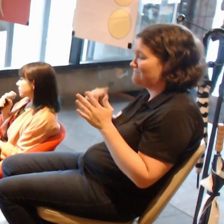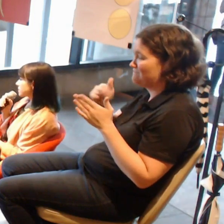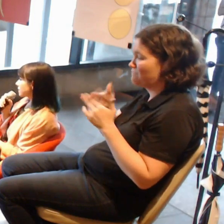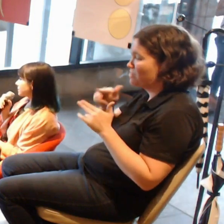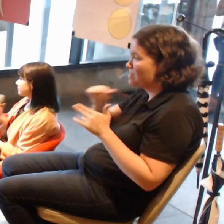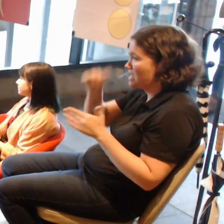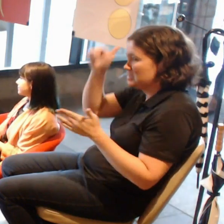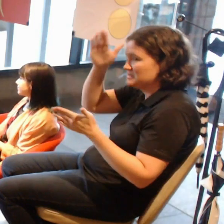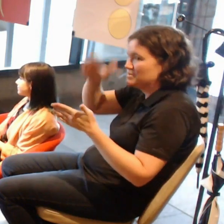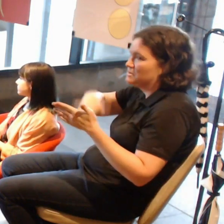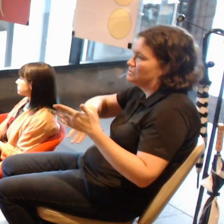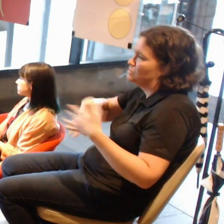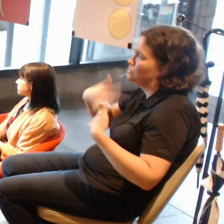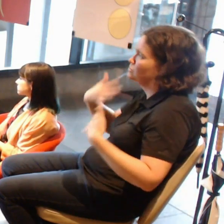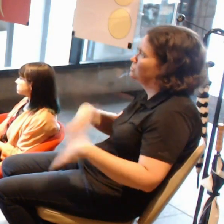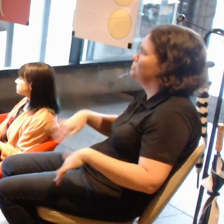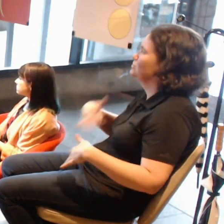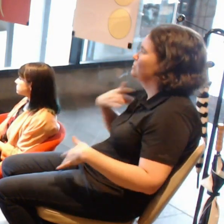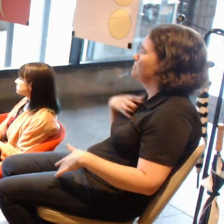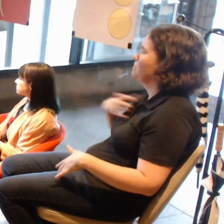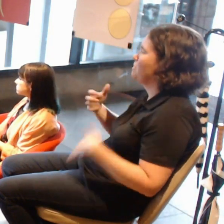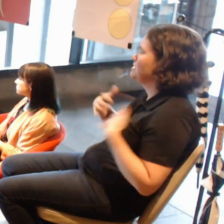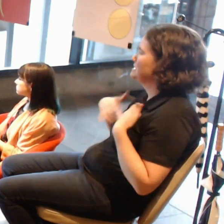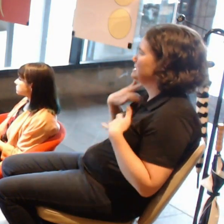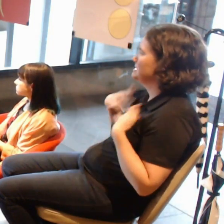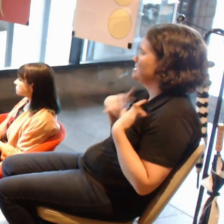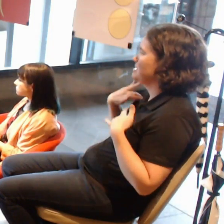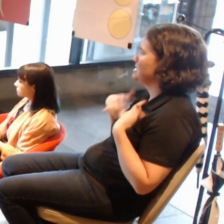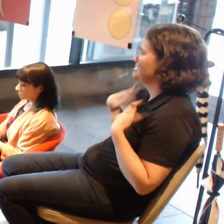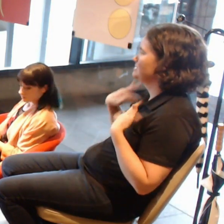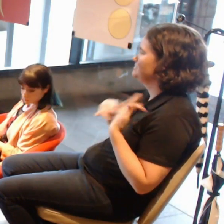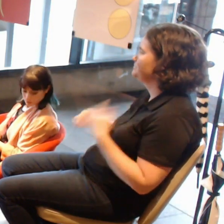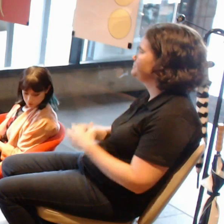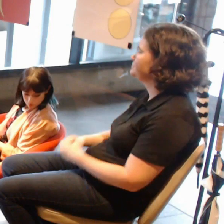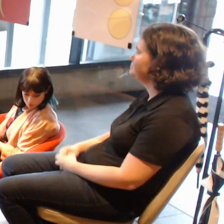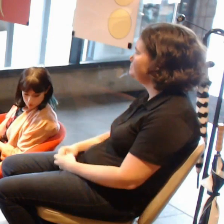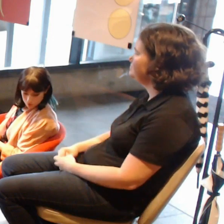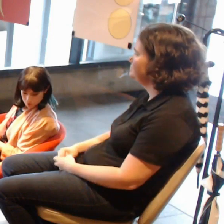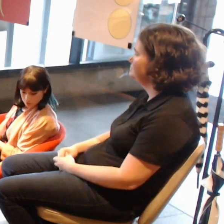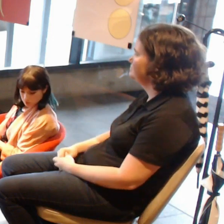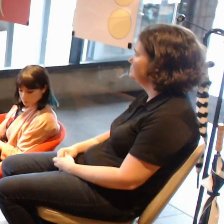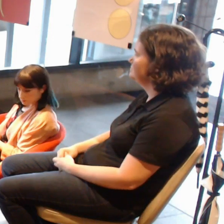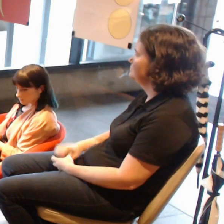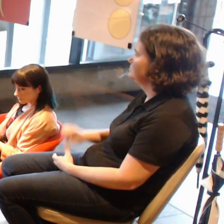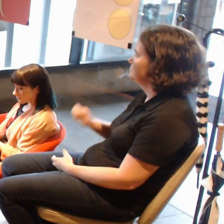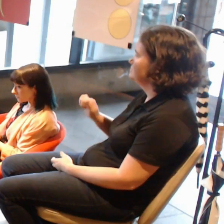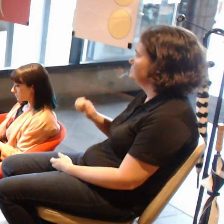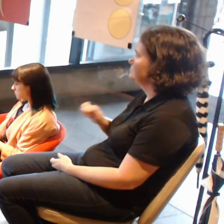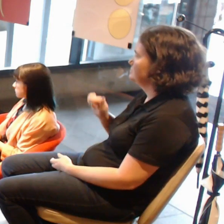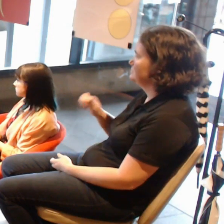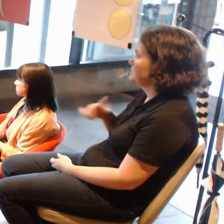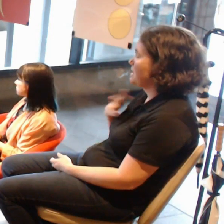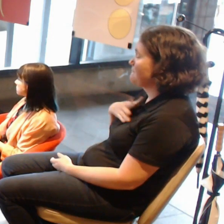We might just do... I've got two questions you can answer very quickly.